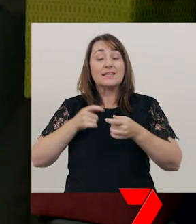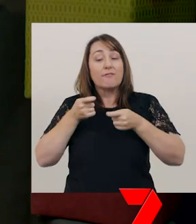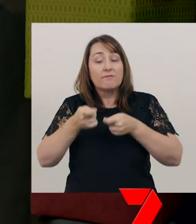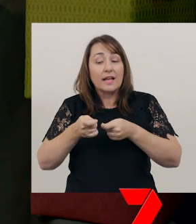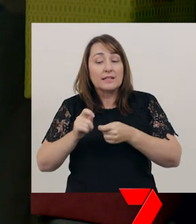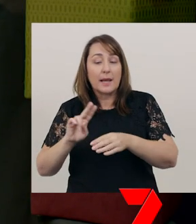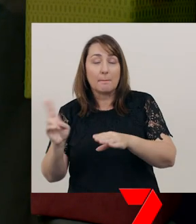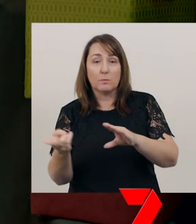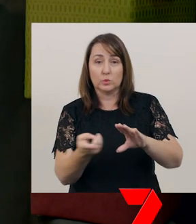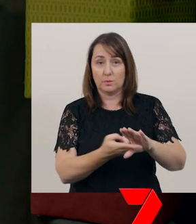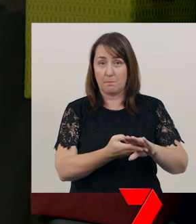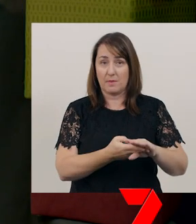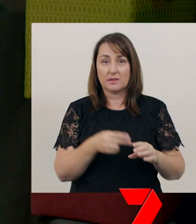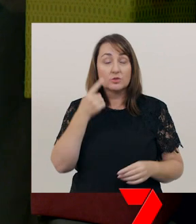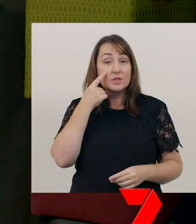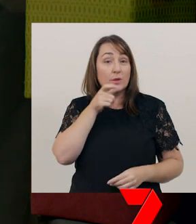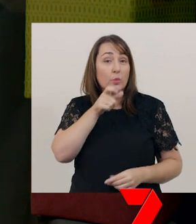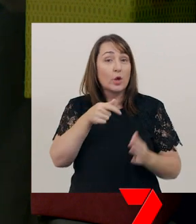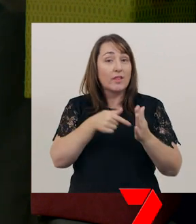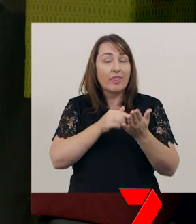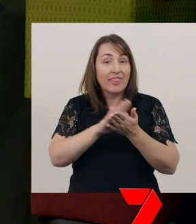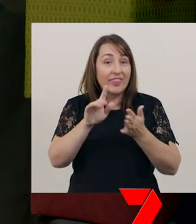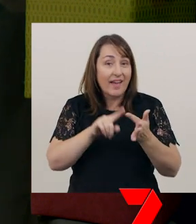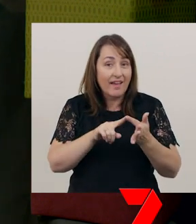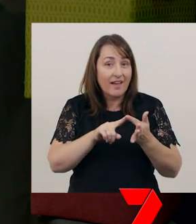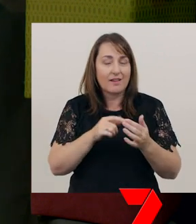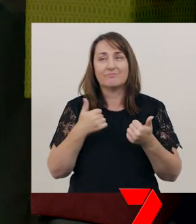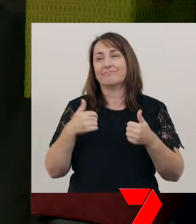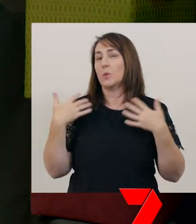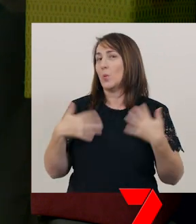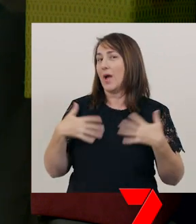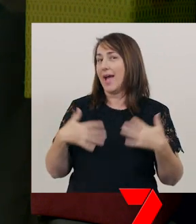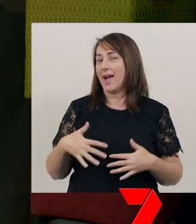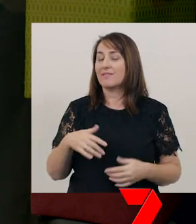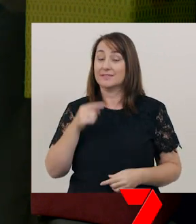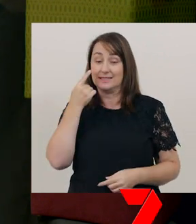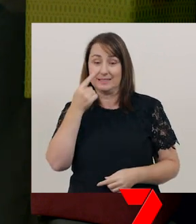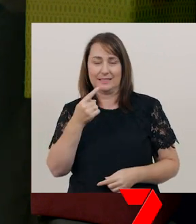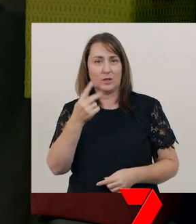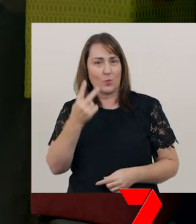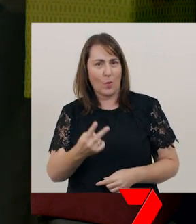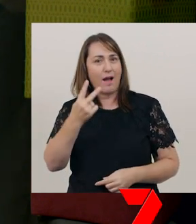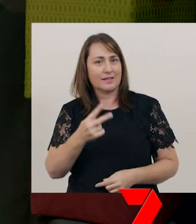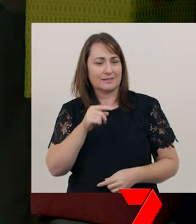Did you find the word ‘the’? Wow, the word ‘the’ appears twice.